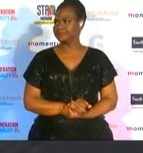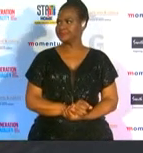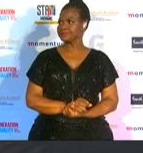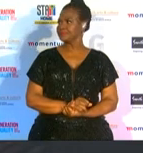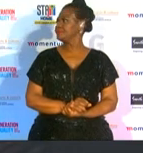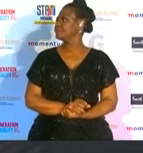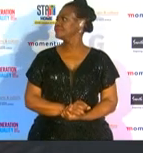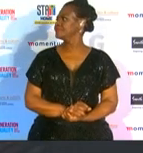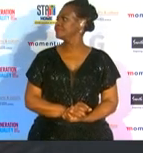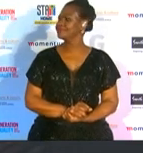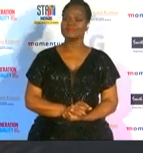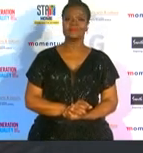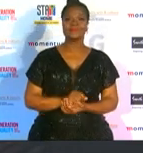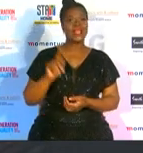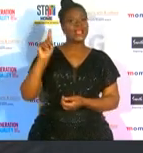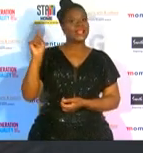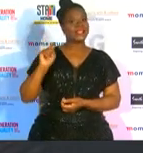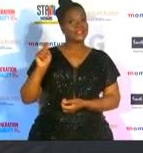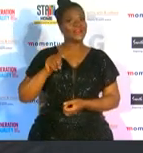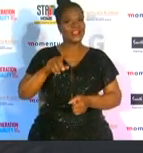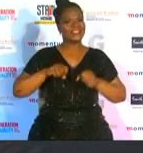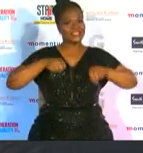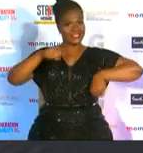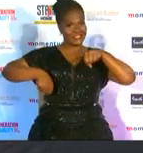tiffany is a 19 year old cyclist who won double gold